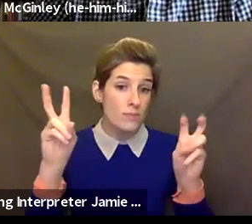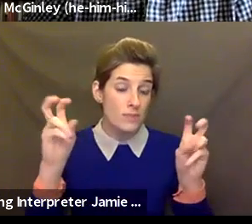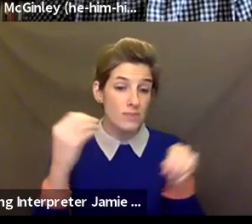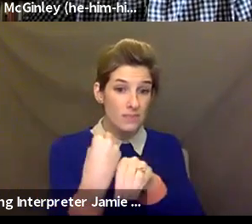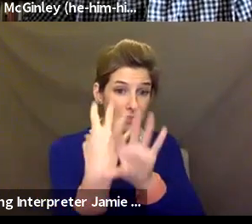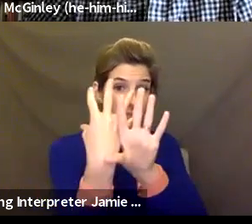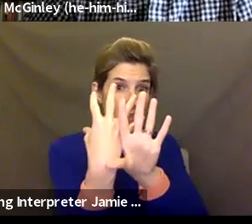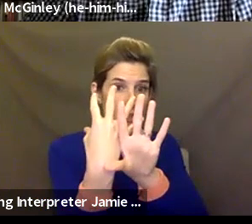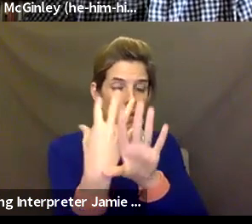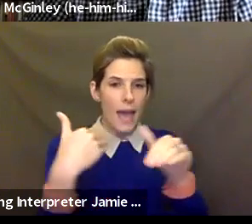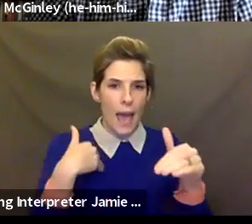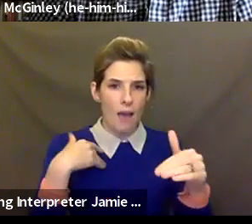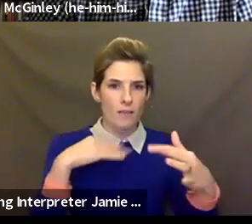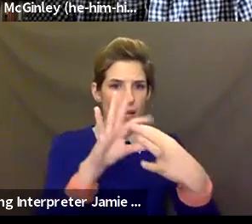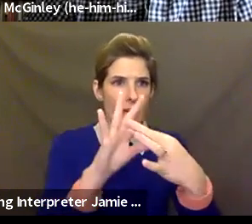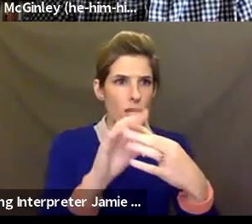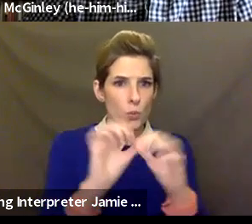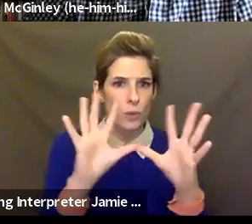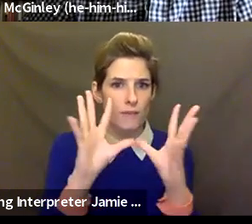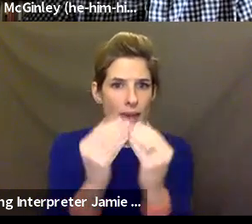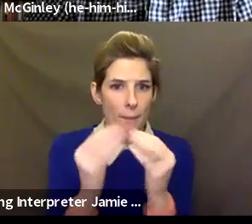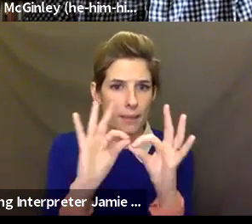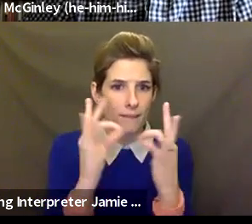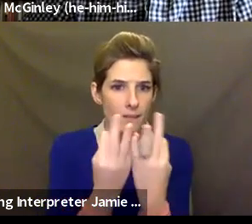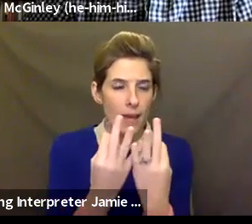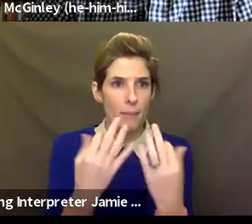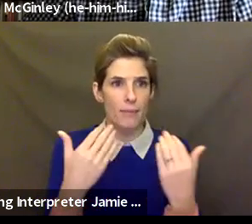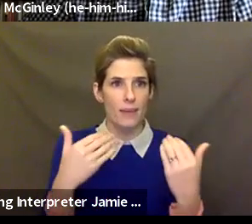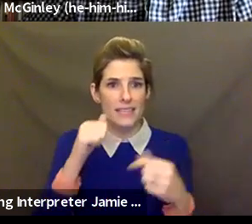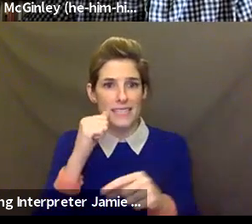families, community, oftentimes siblings, and parents and